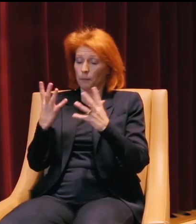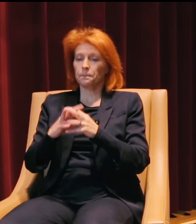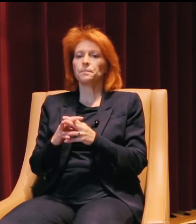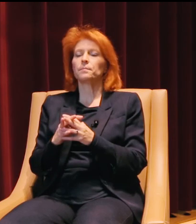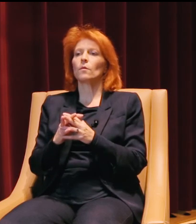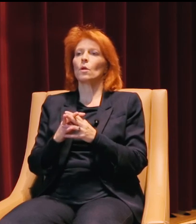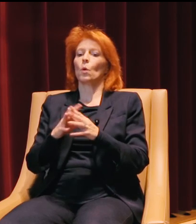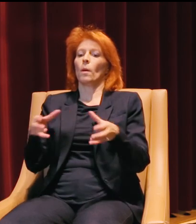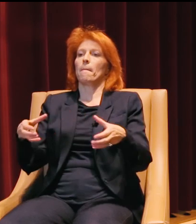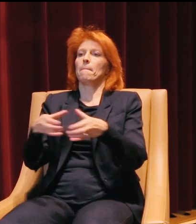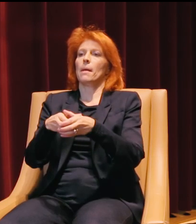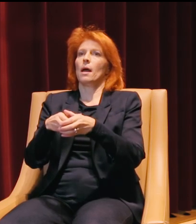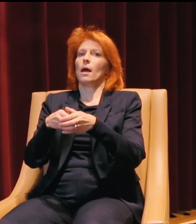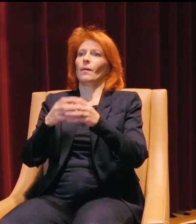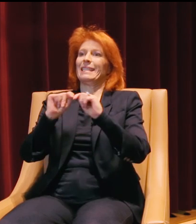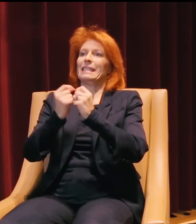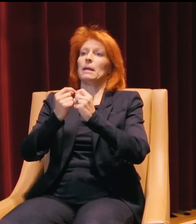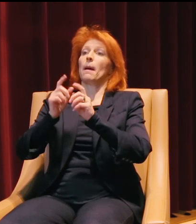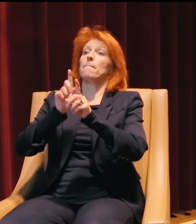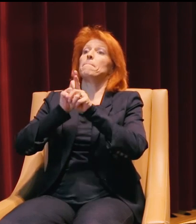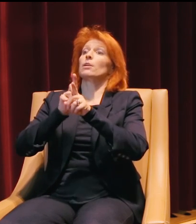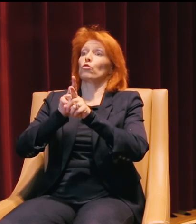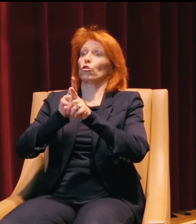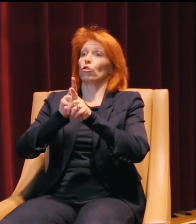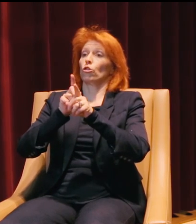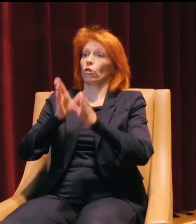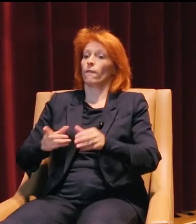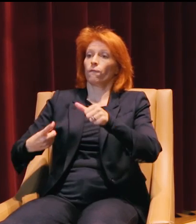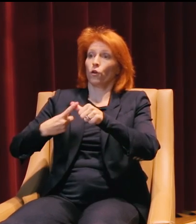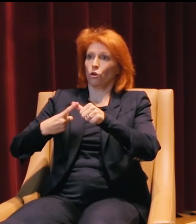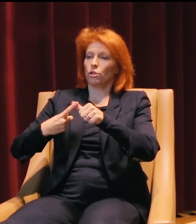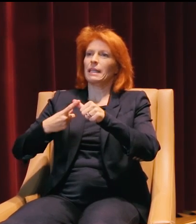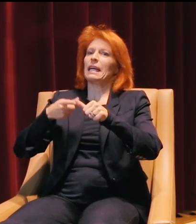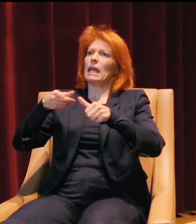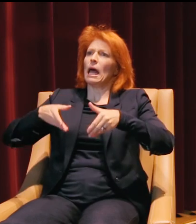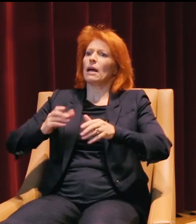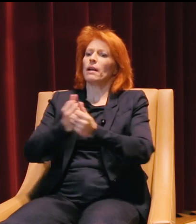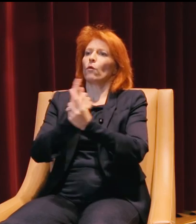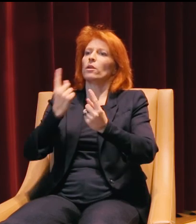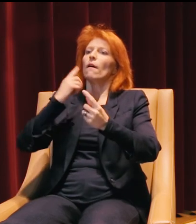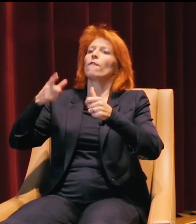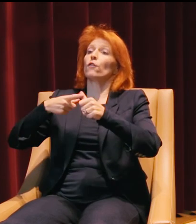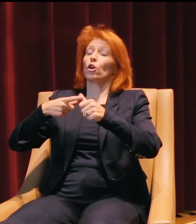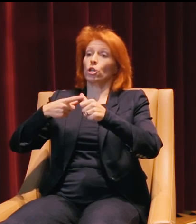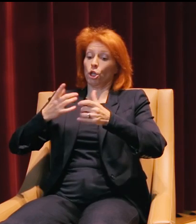we met with a team mentor. And meeting with that team mentor allowed everybody to air their concerns.